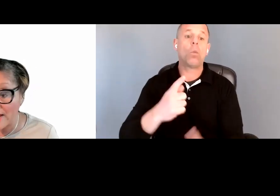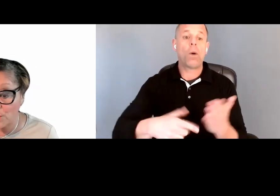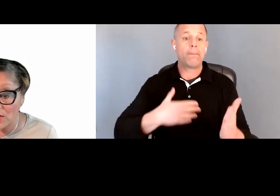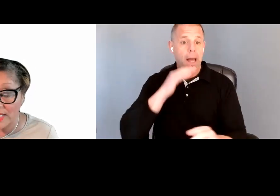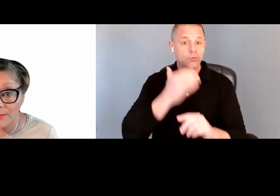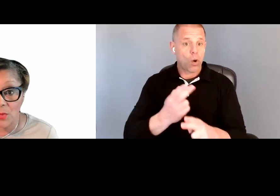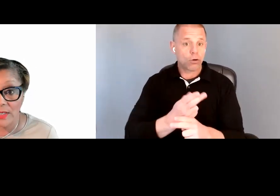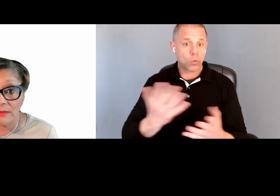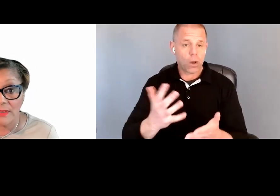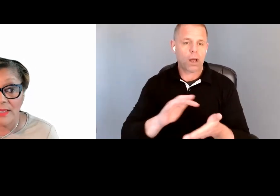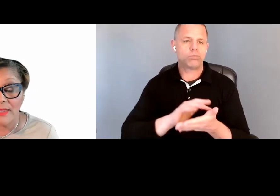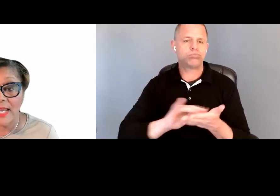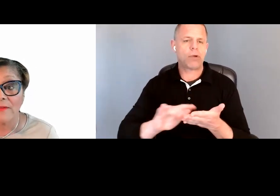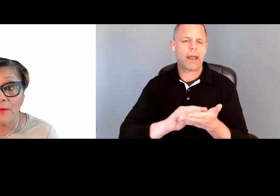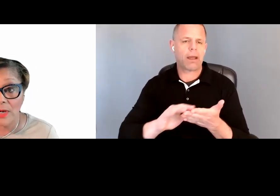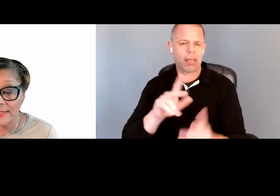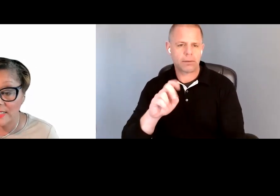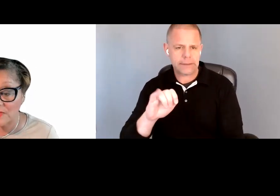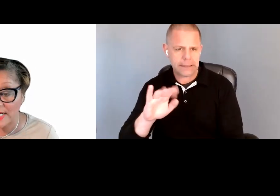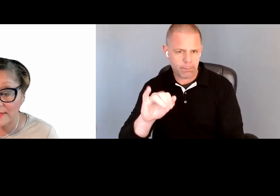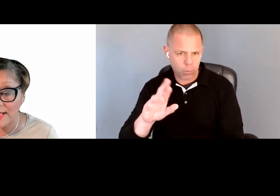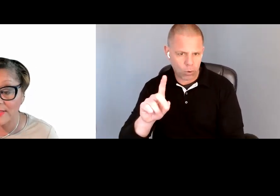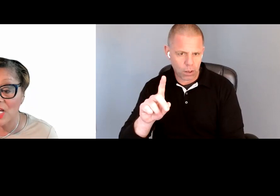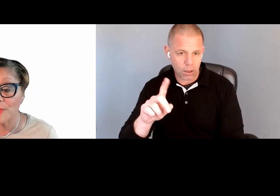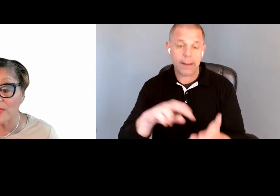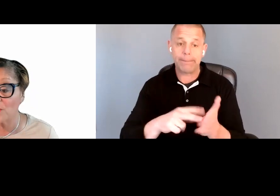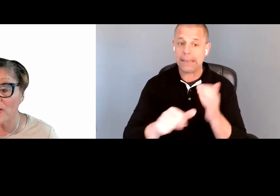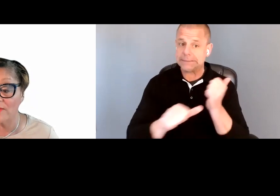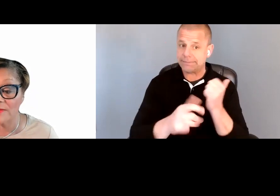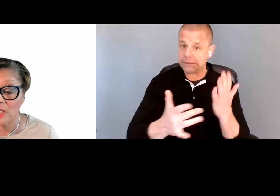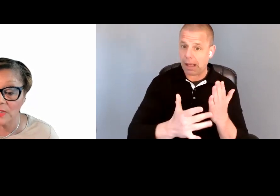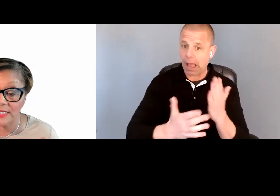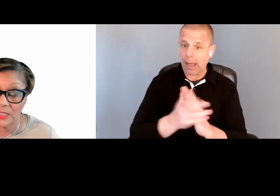a braille keyboard. Therefore, assistive technology helps people who have difficulty